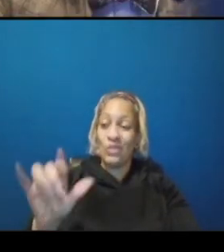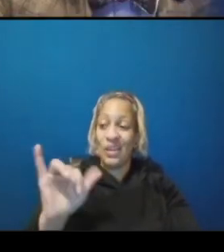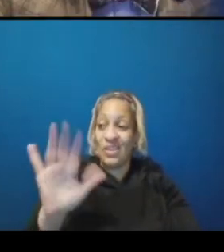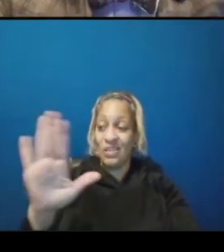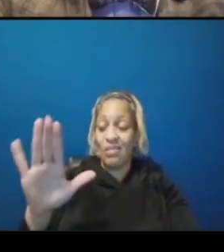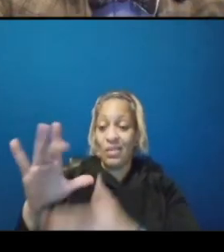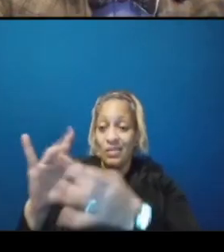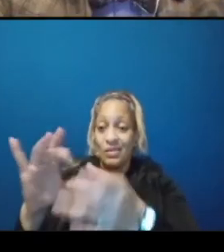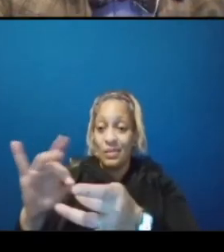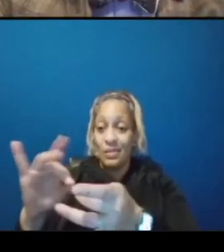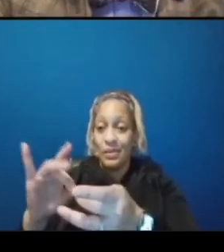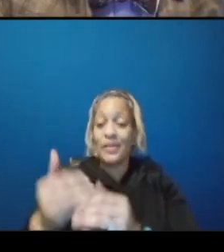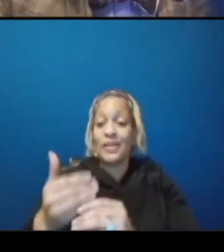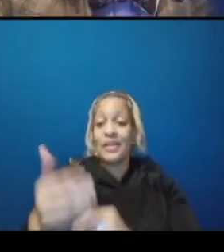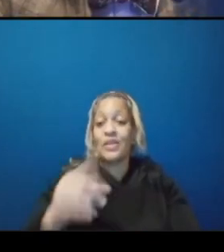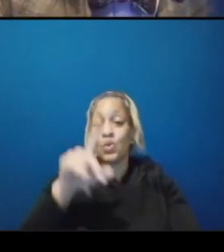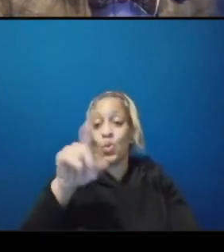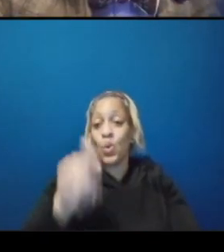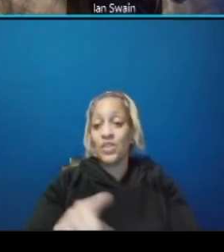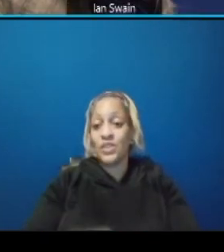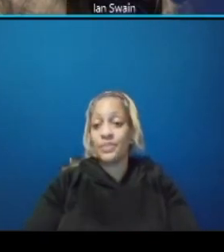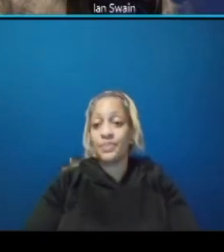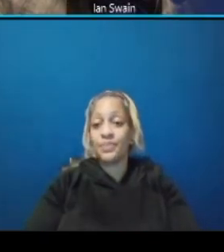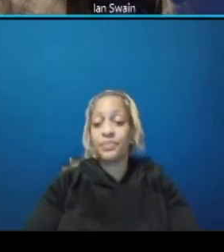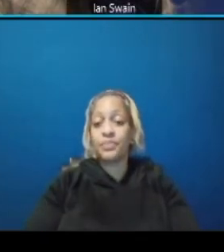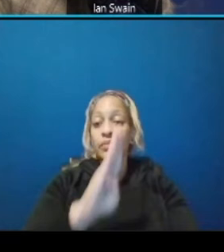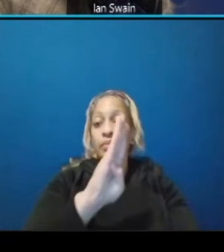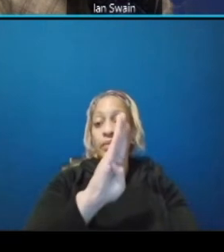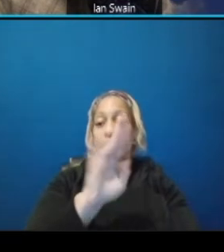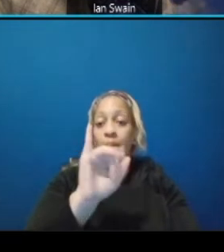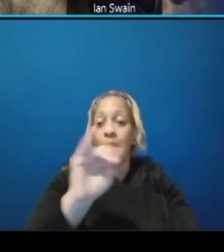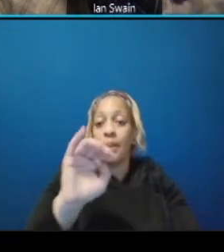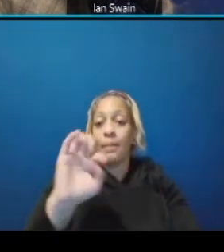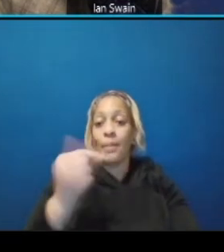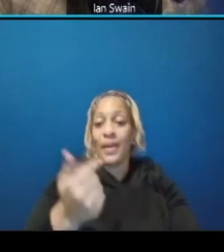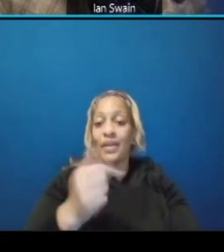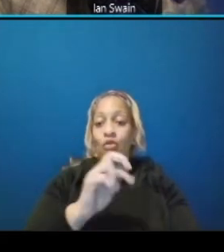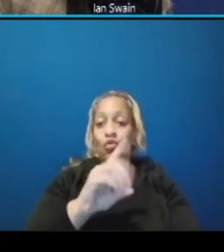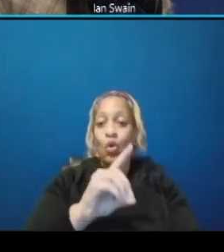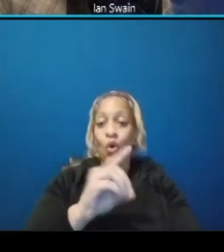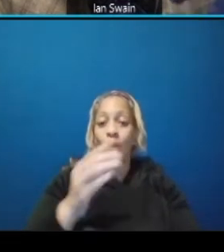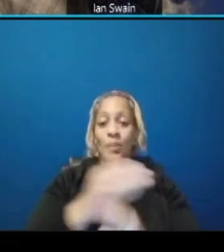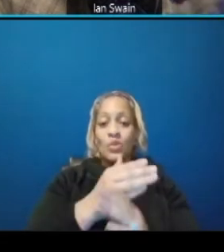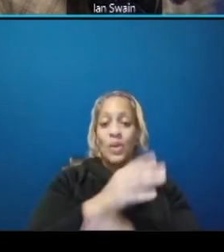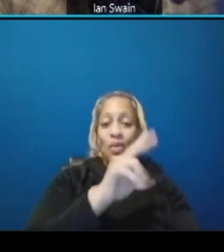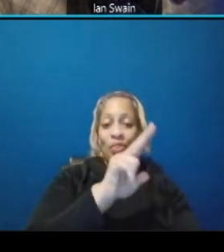next question on benny road between 39th street and east capital there is a heavy residential